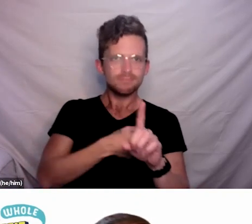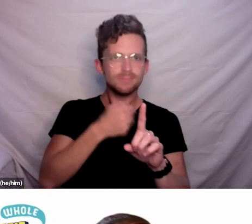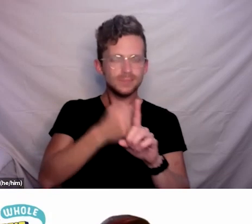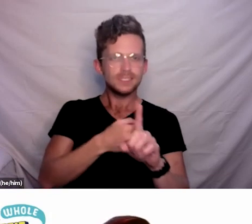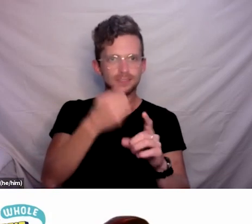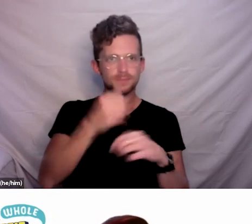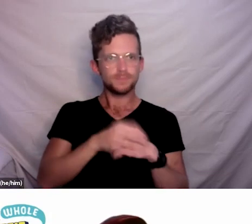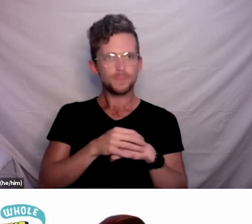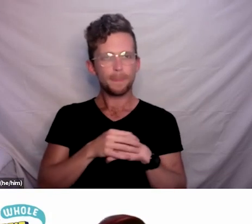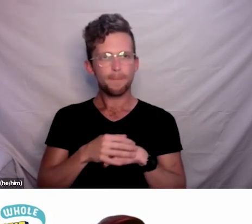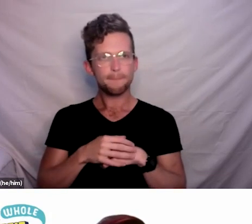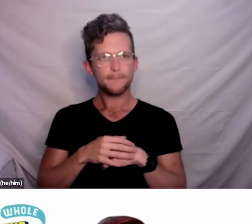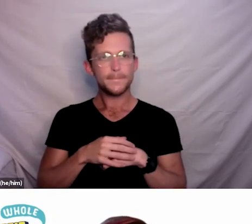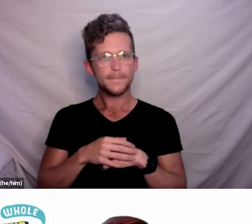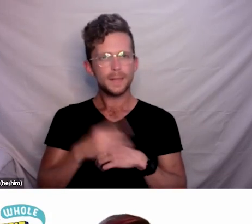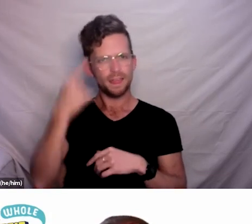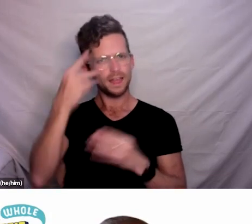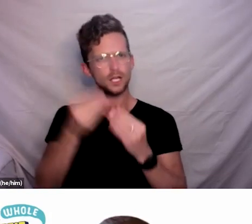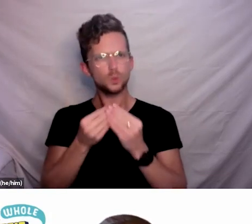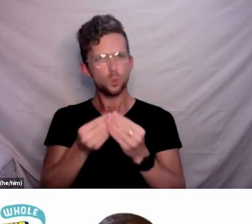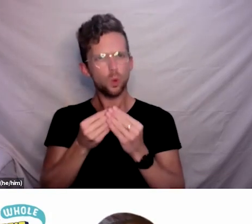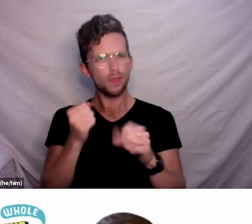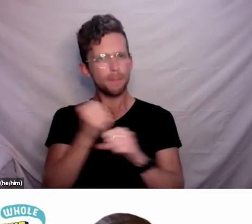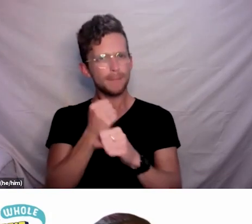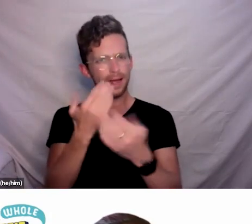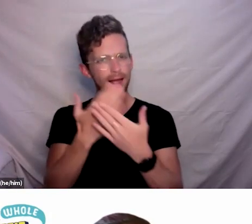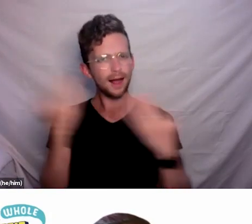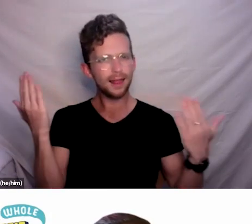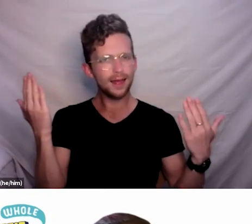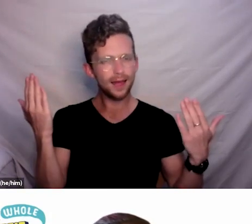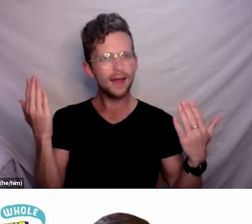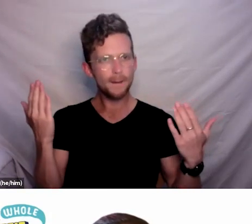I think it’s also worth emphasising that all agencies